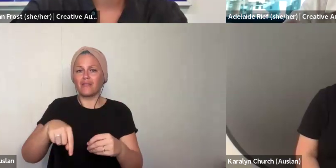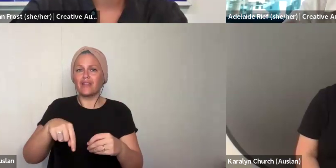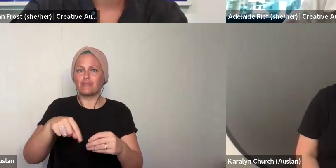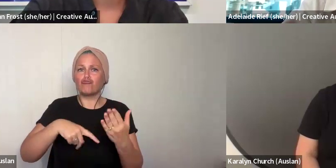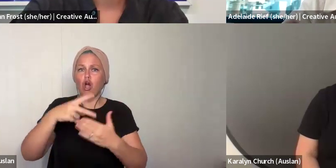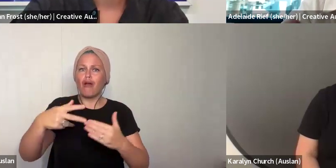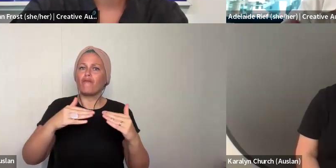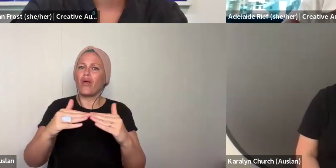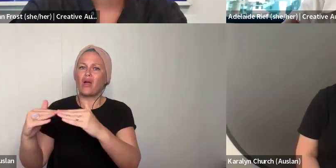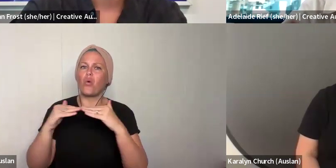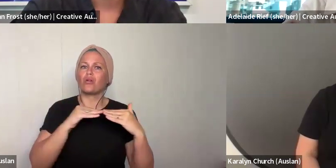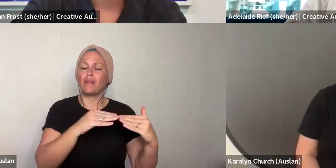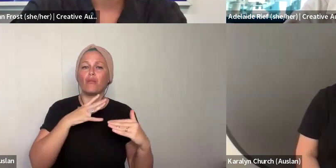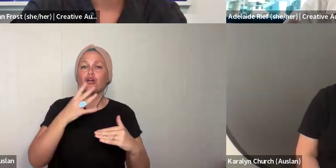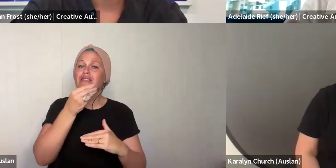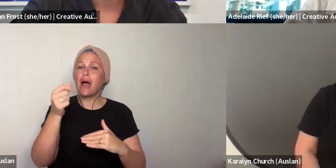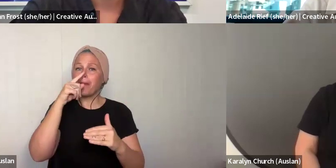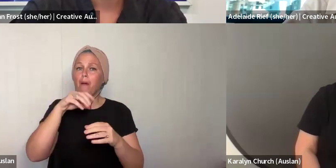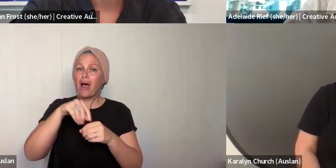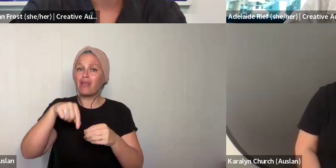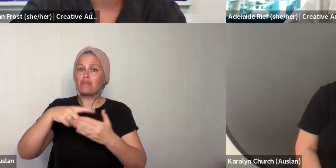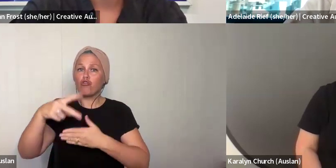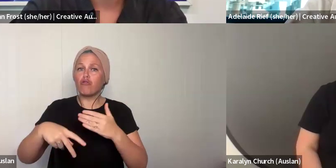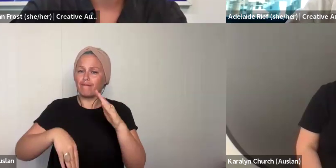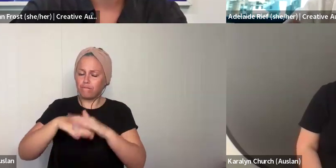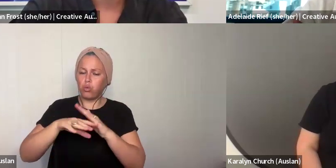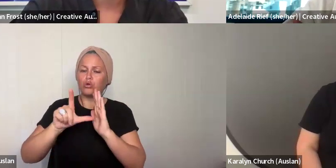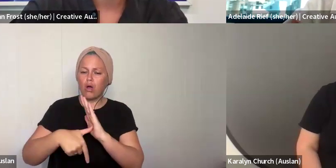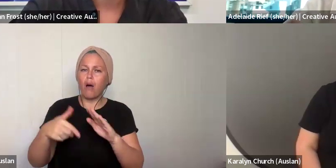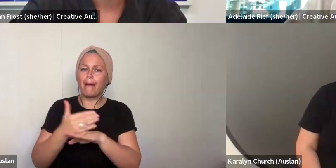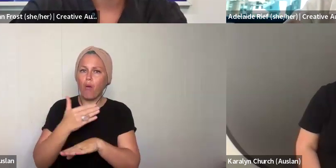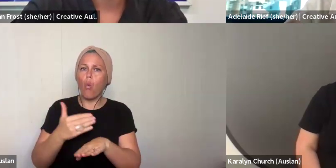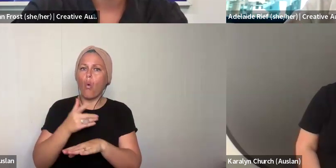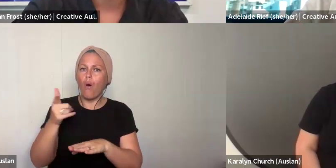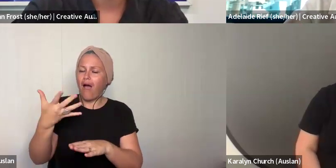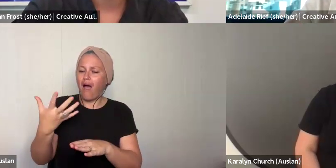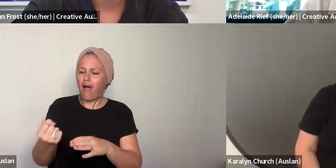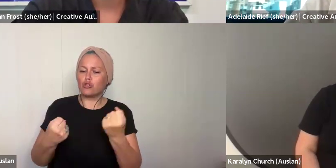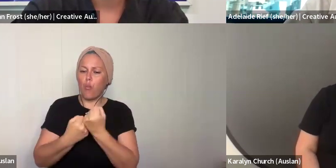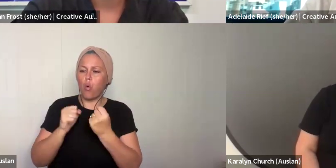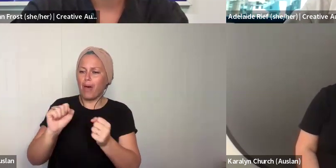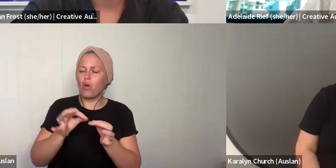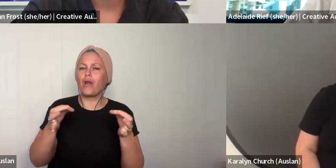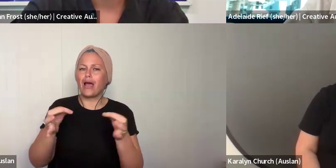underemployed or not on a wage or on a low income, to participate in this program on an